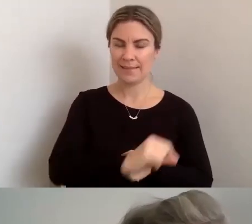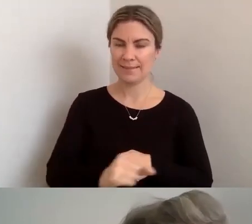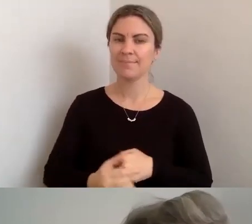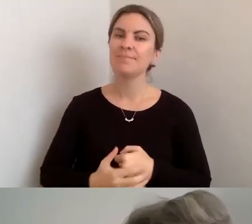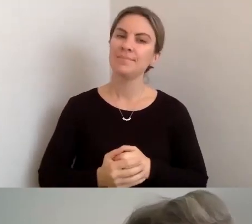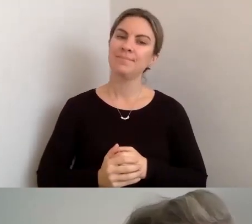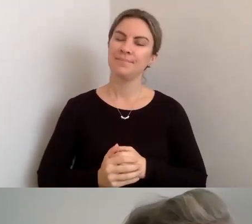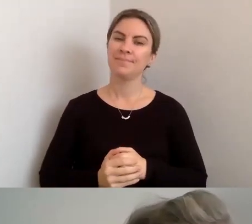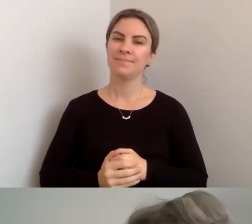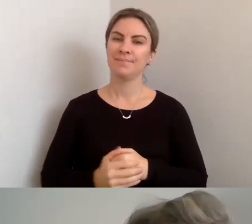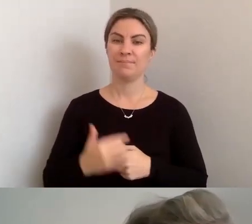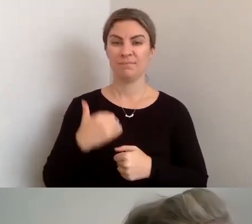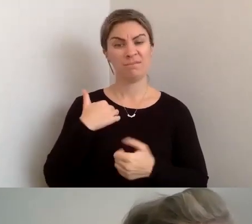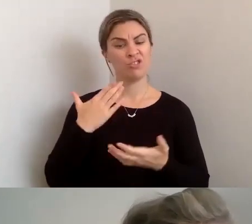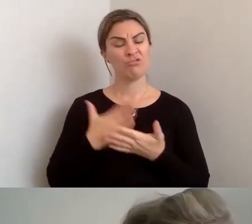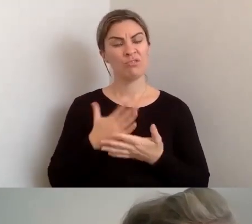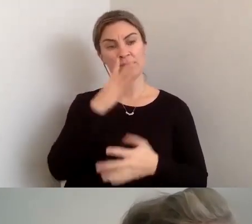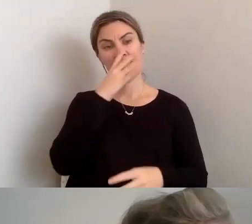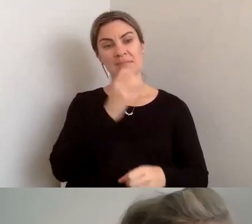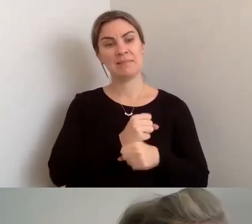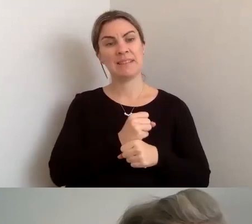I'm a firm believer in that, when people